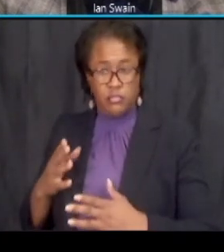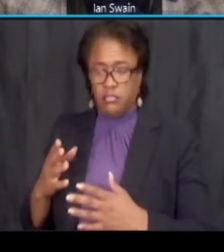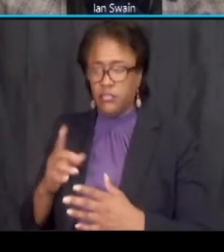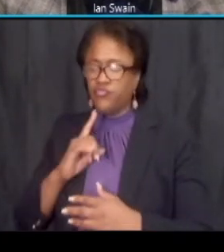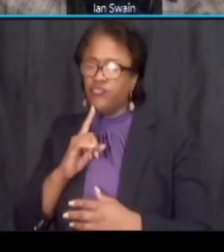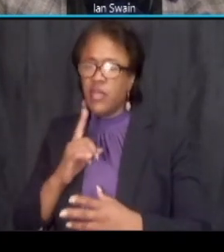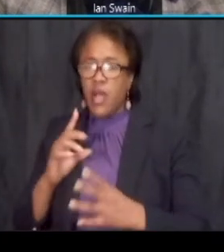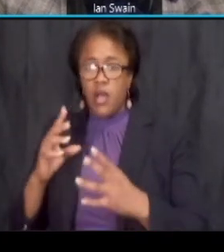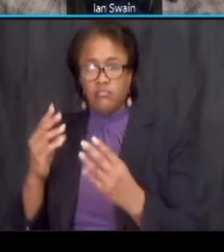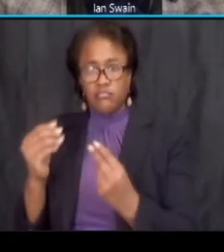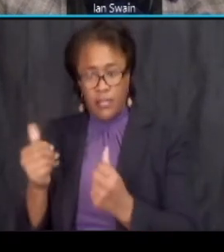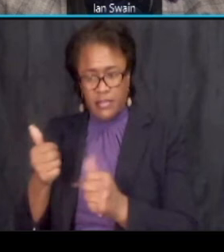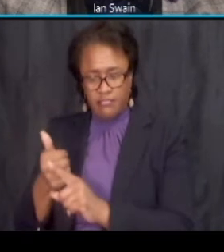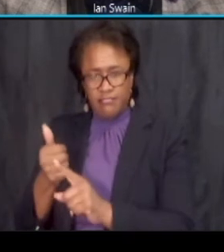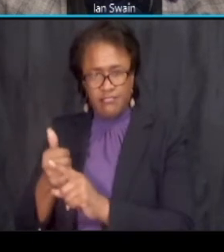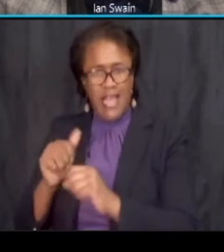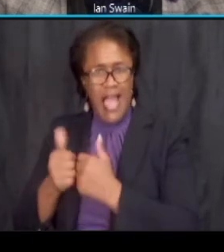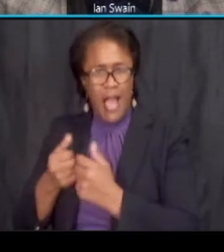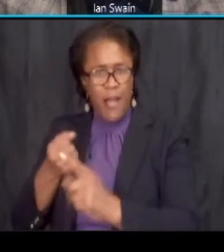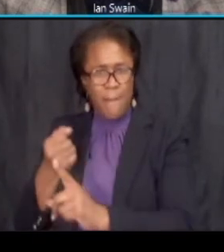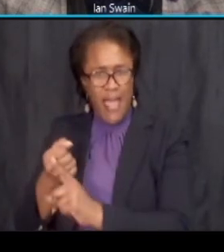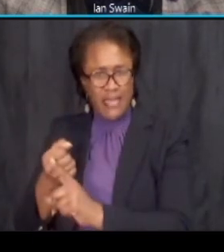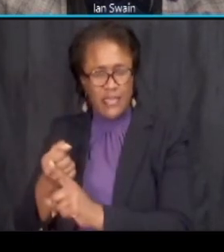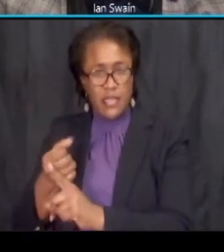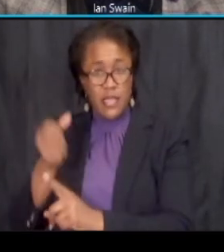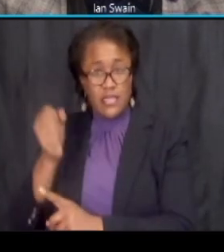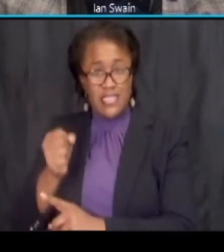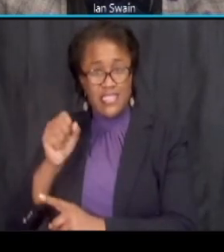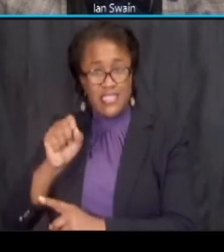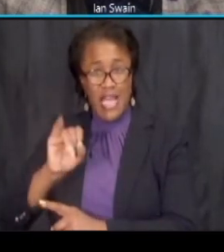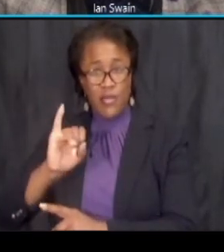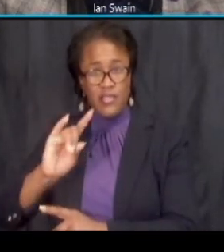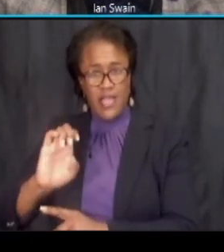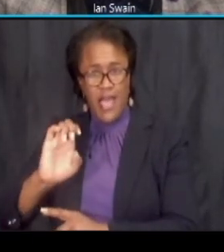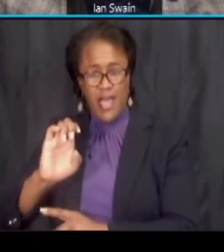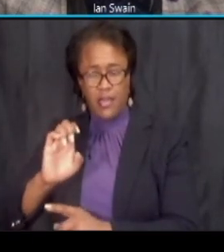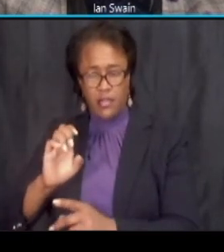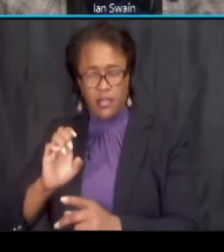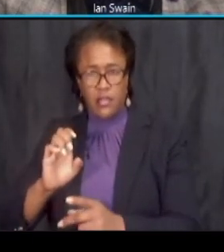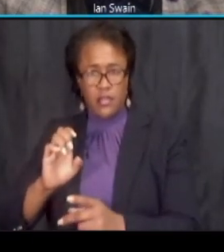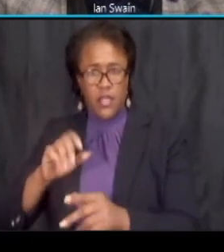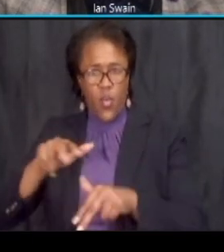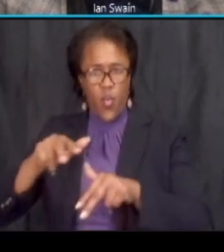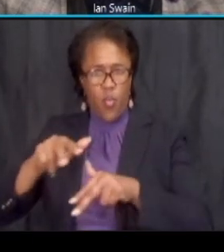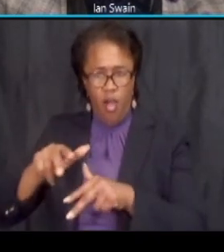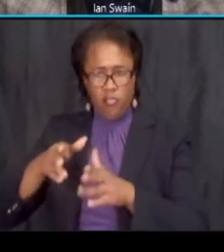will the sidewalk on south side be so let me read that again is there a stop on 42nd street located